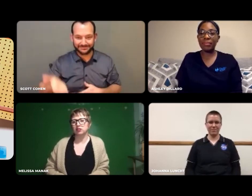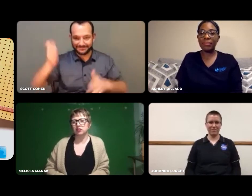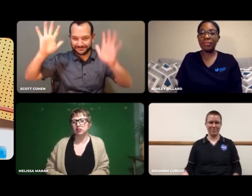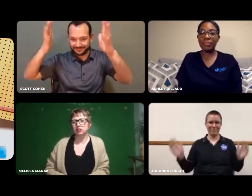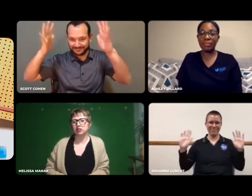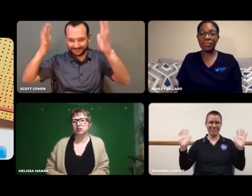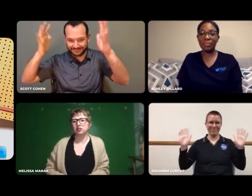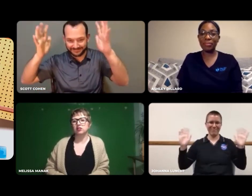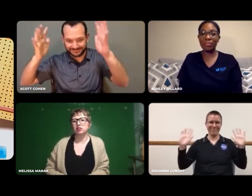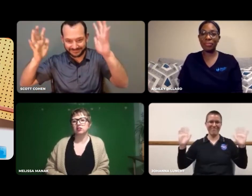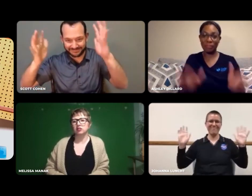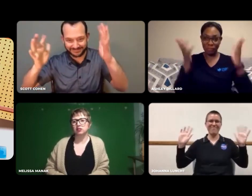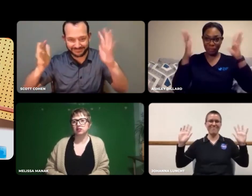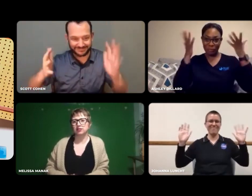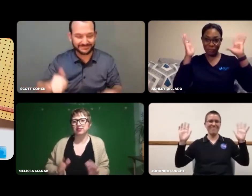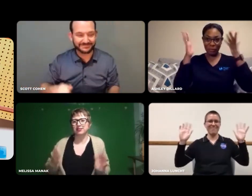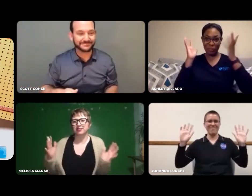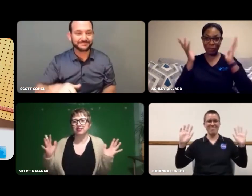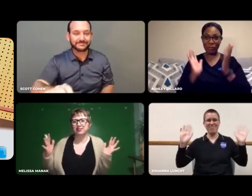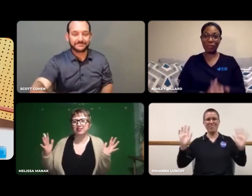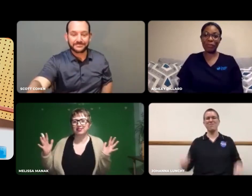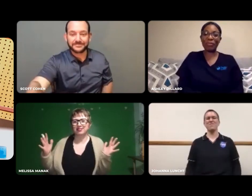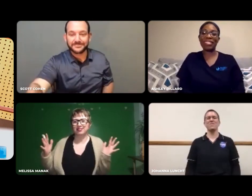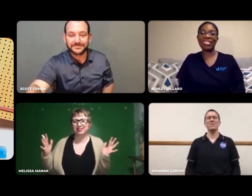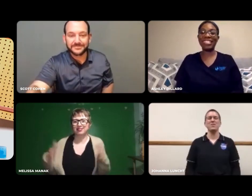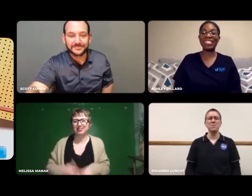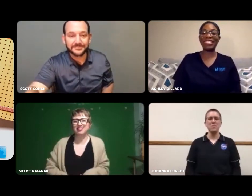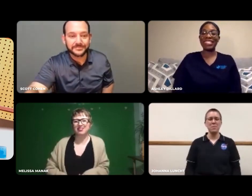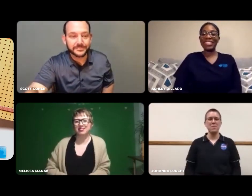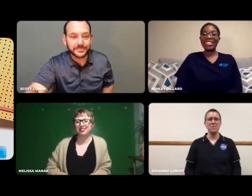Let's get hands waving in the air!